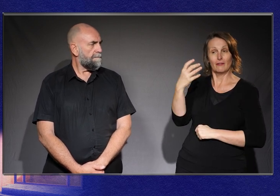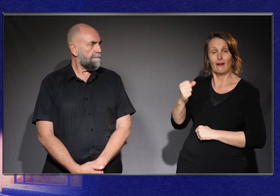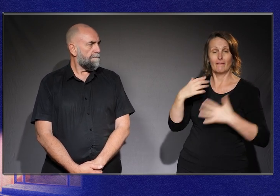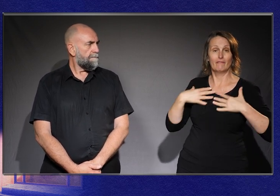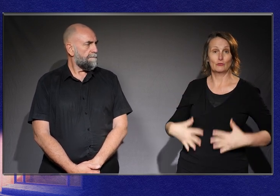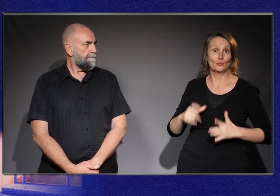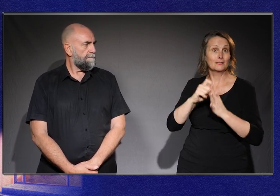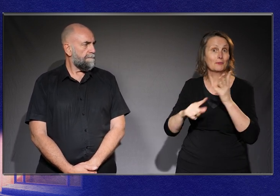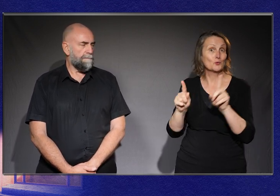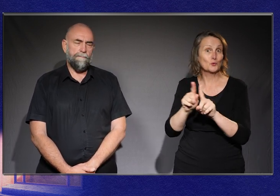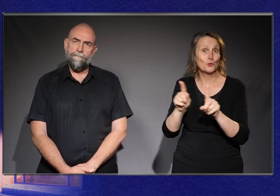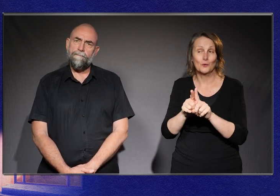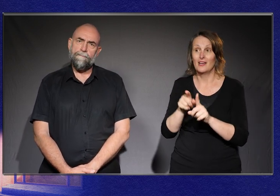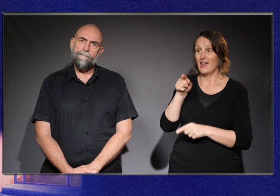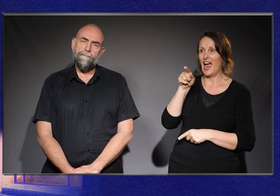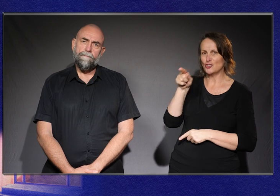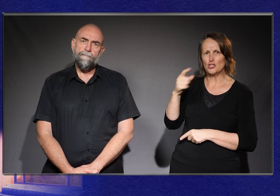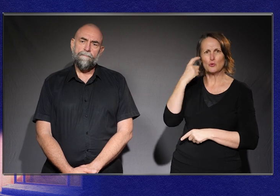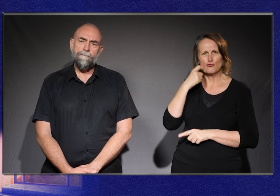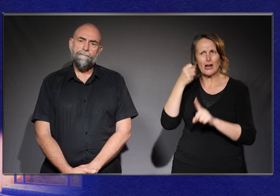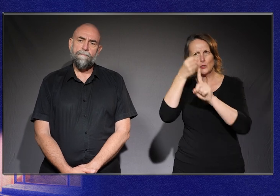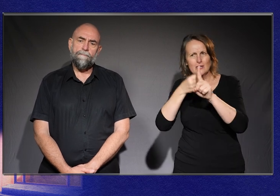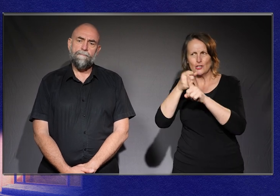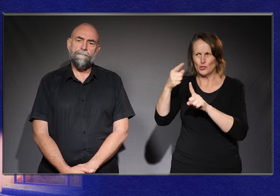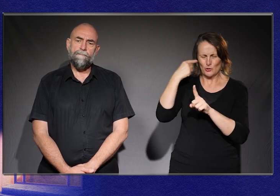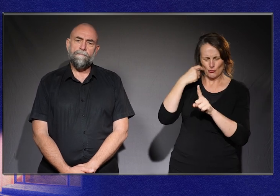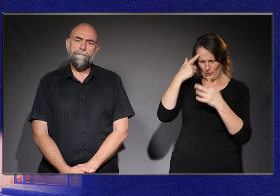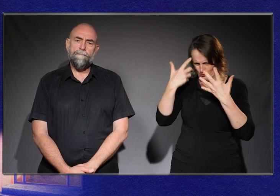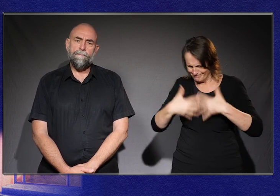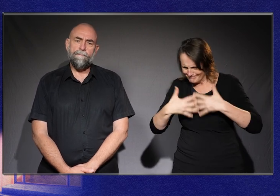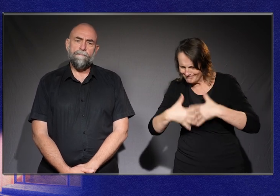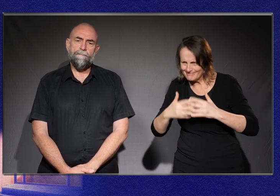disability, and who was also kind of trying to rethink what this meant for her.